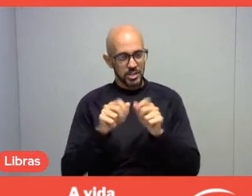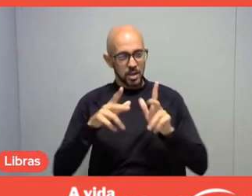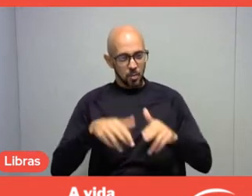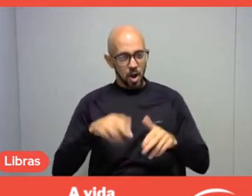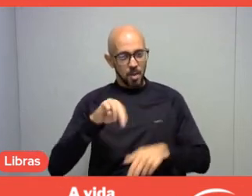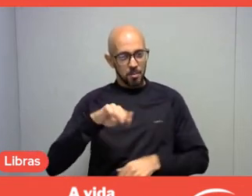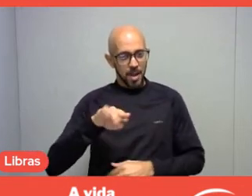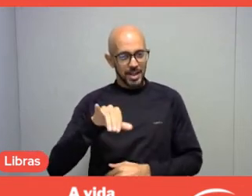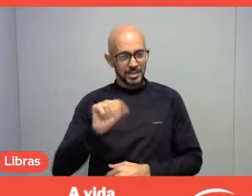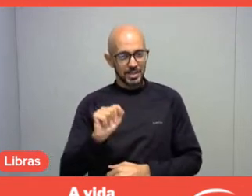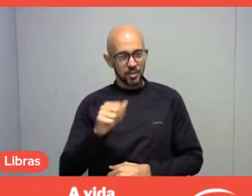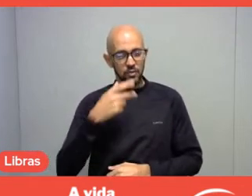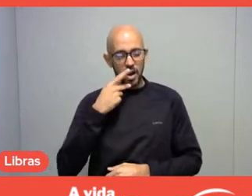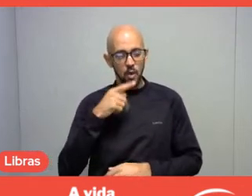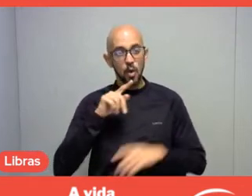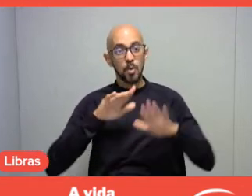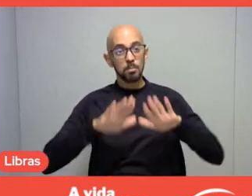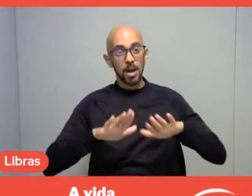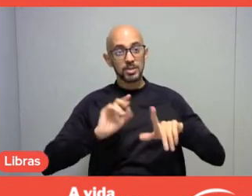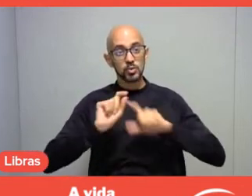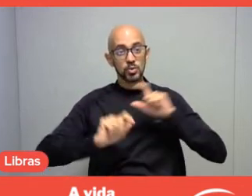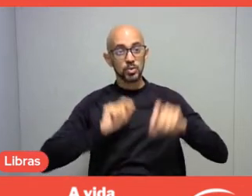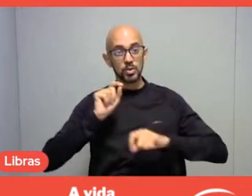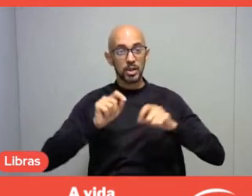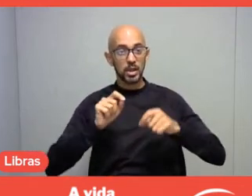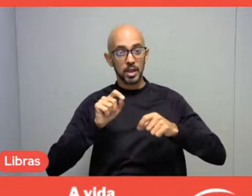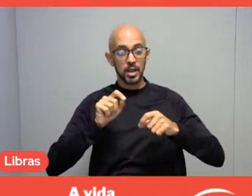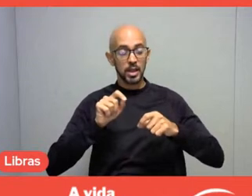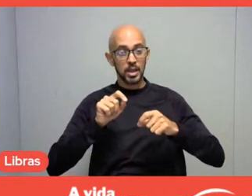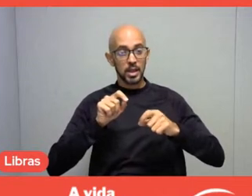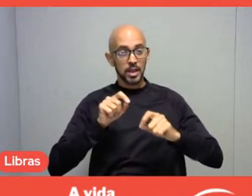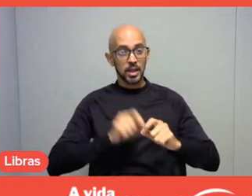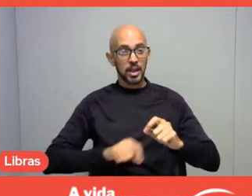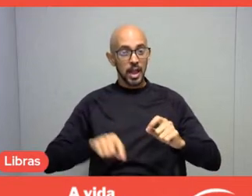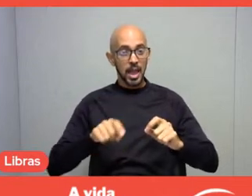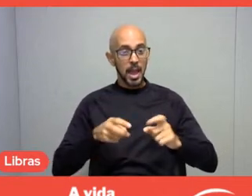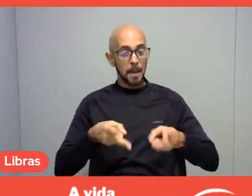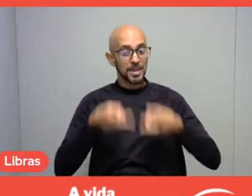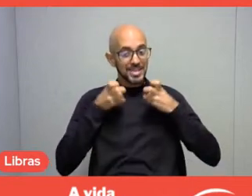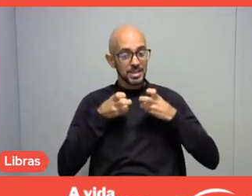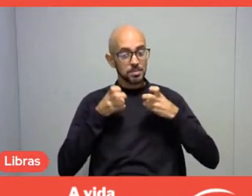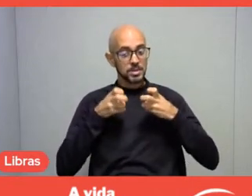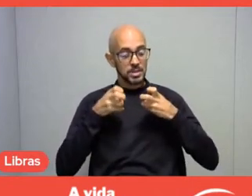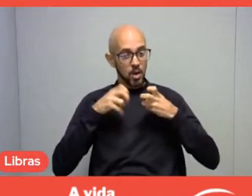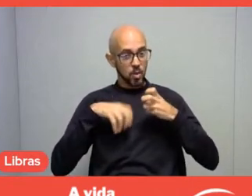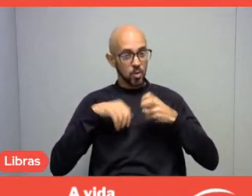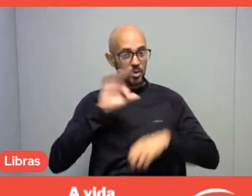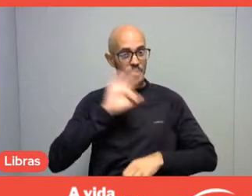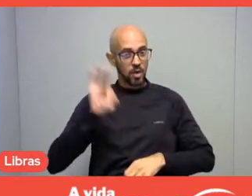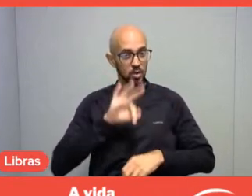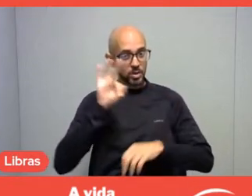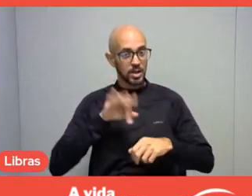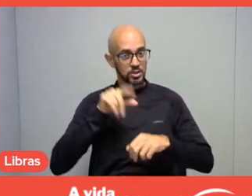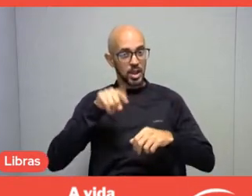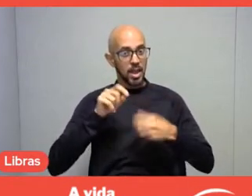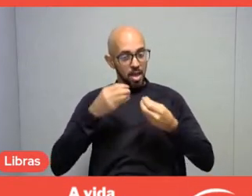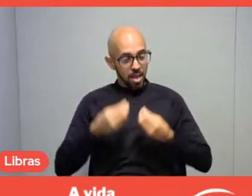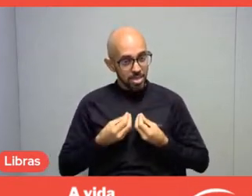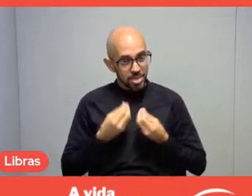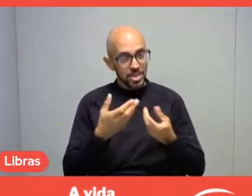But, from an academic point of view, establishing a world day to leisure means giving global visibility to the theme.